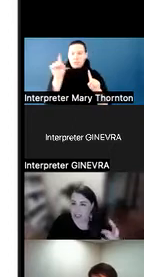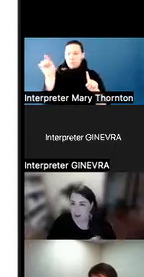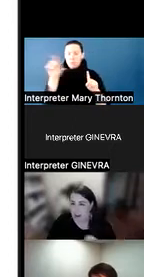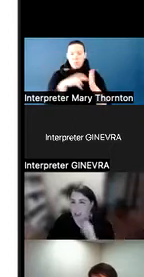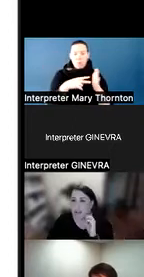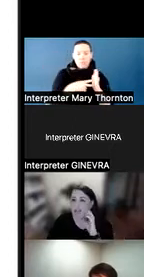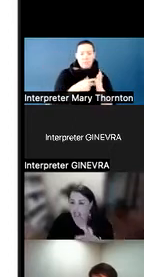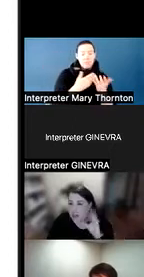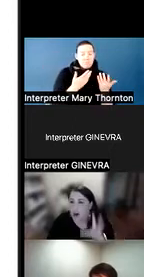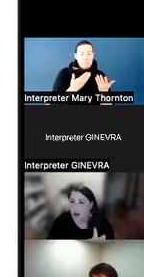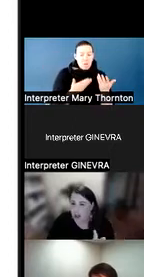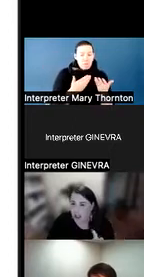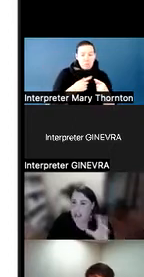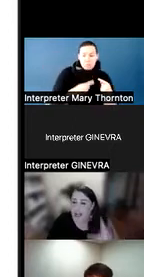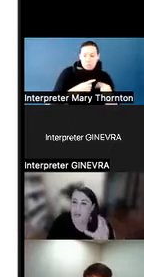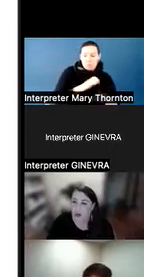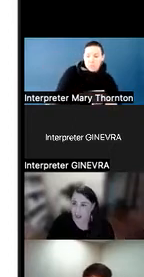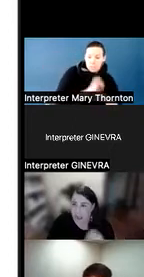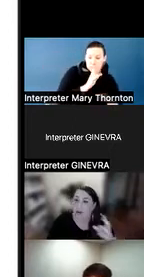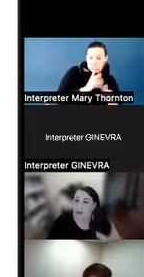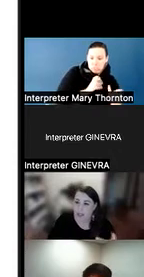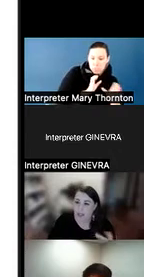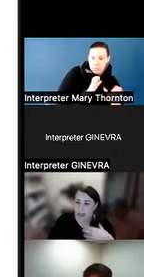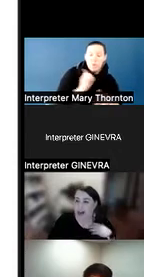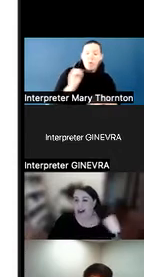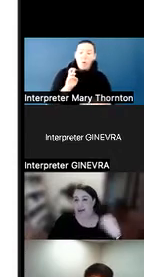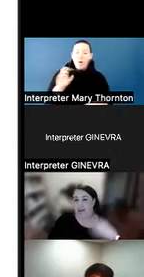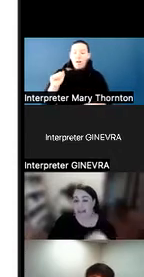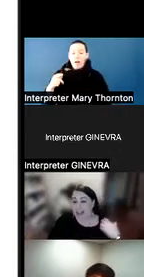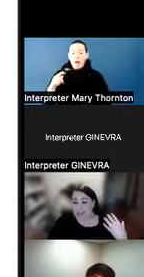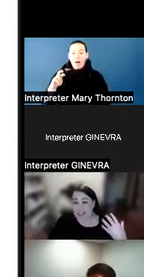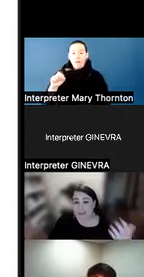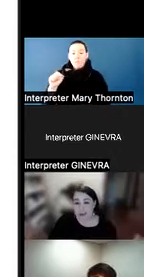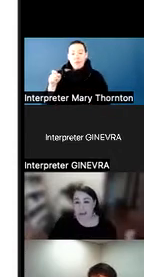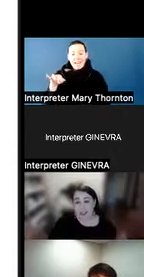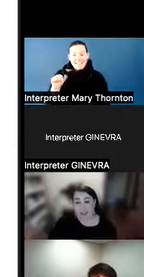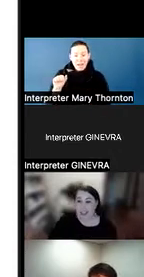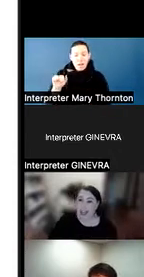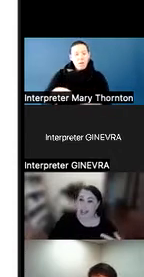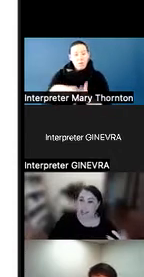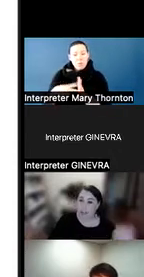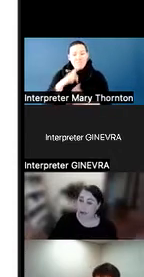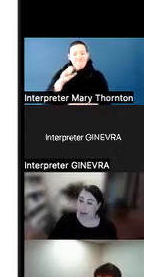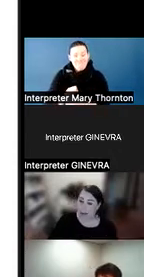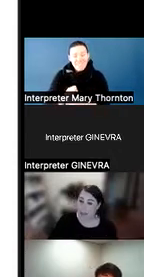where it's physically harder to get the words out. And if we did this activity perhaps